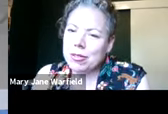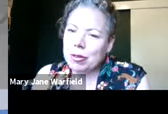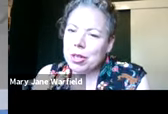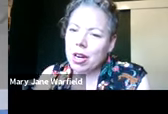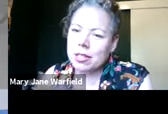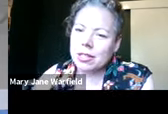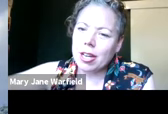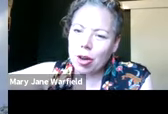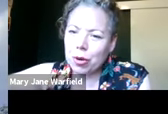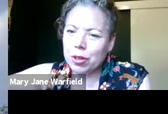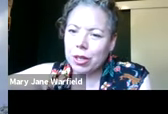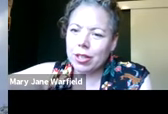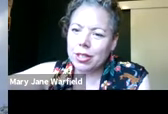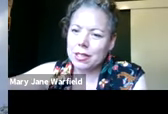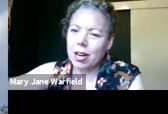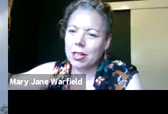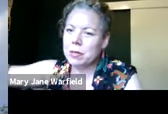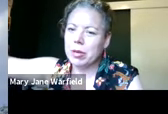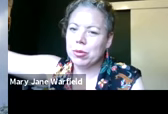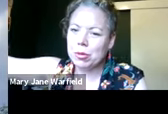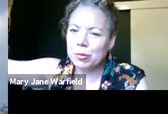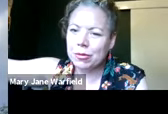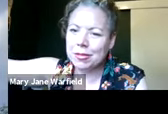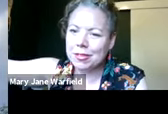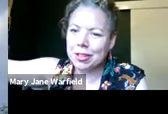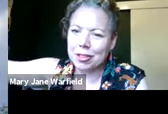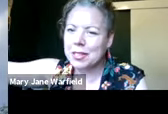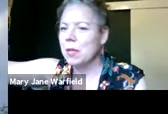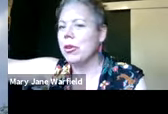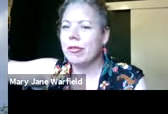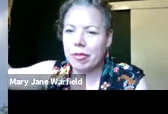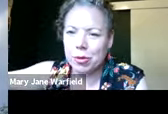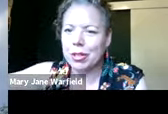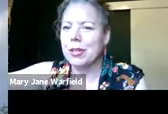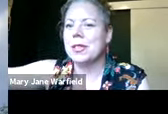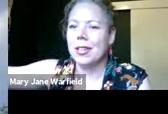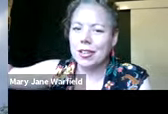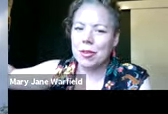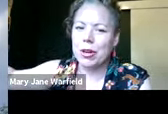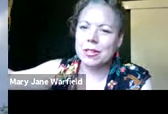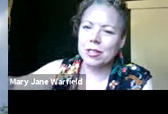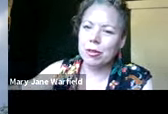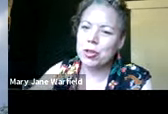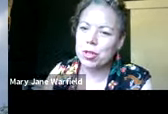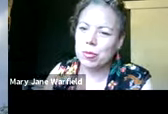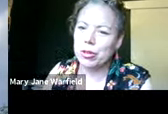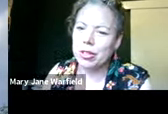So coming from a city art world where there's the arts people that are separate from everybody else, whereas in a regional community,